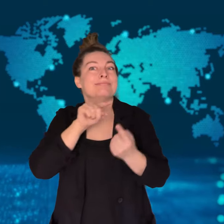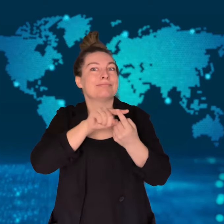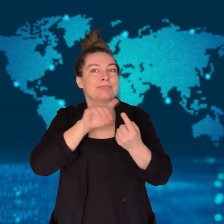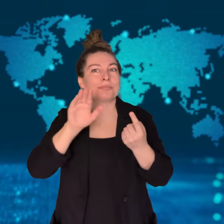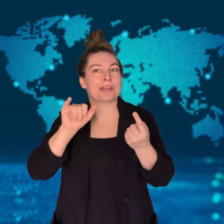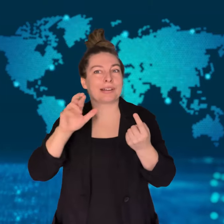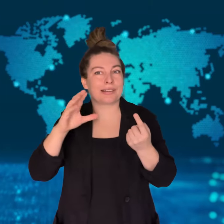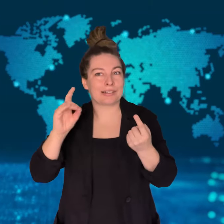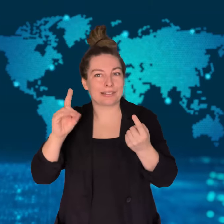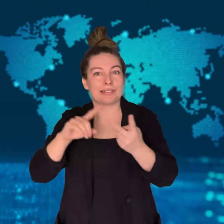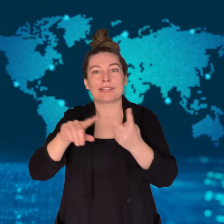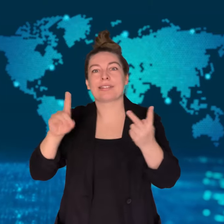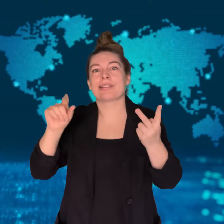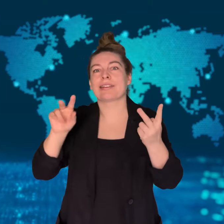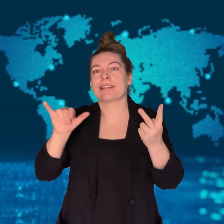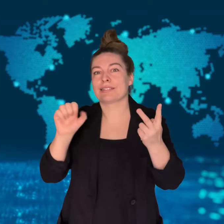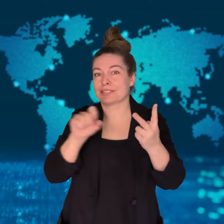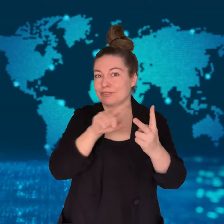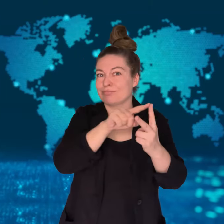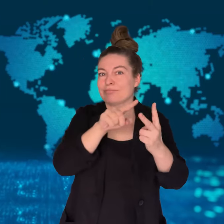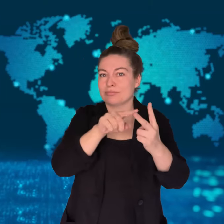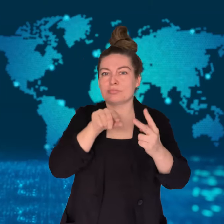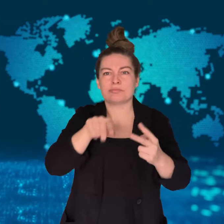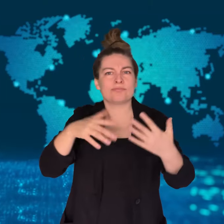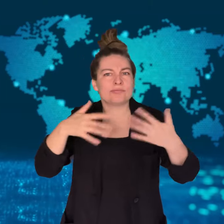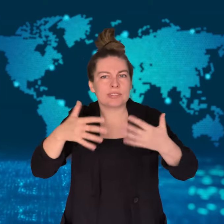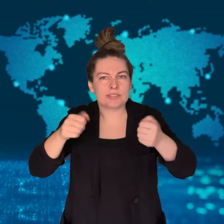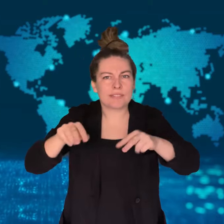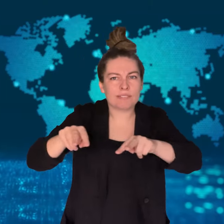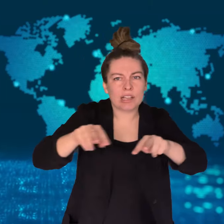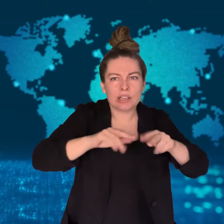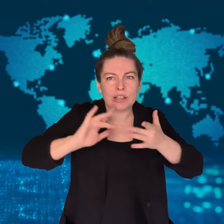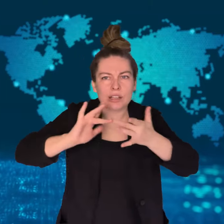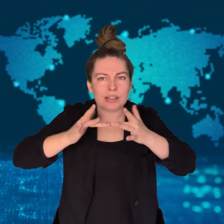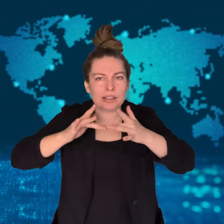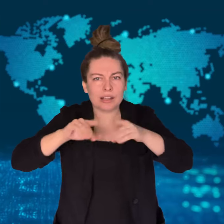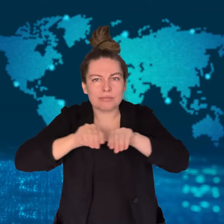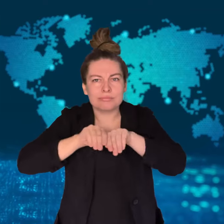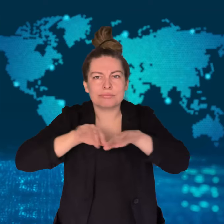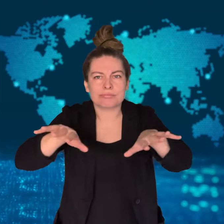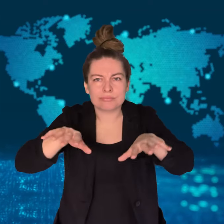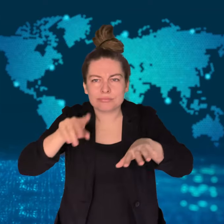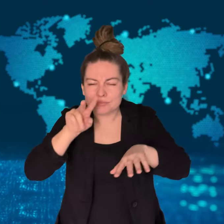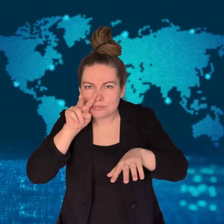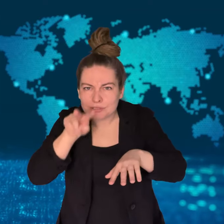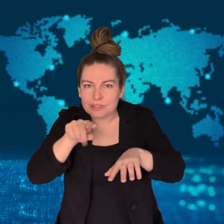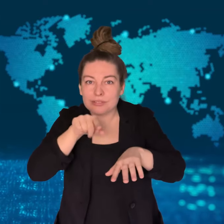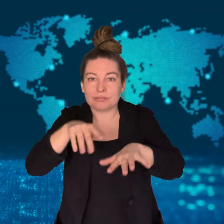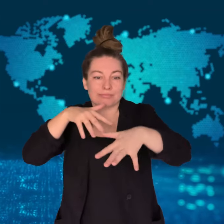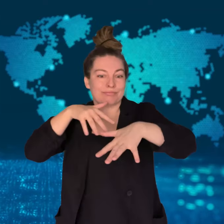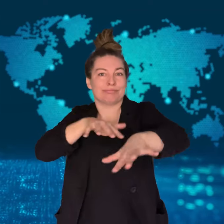the police that were assigned to control crowds.